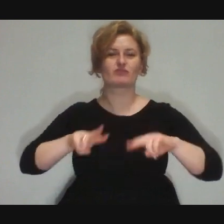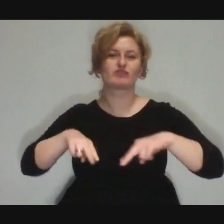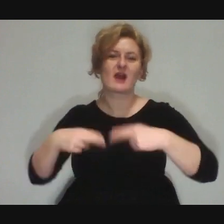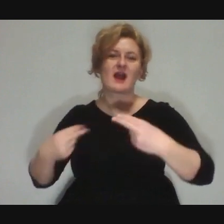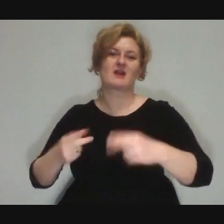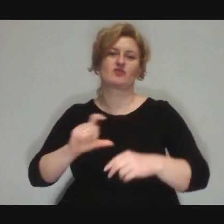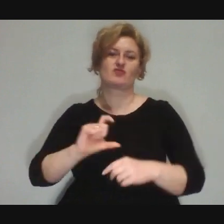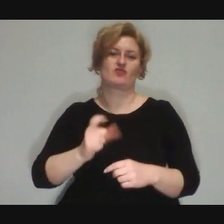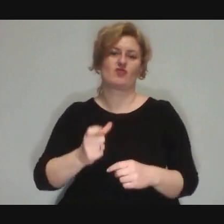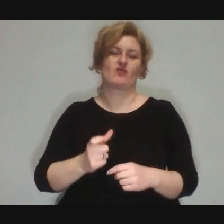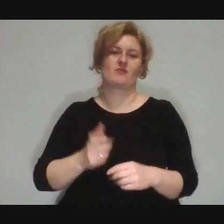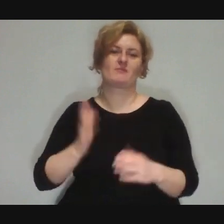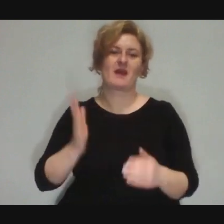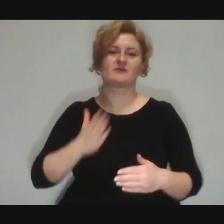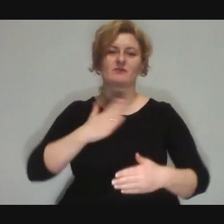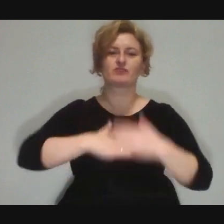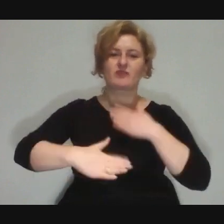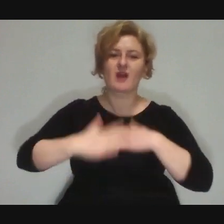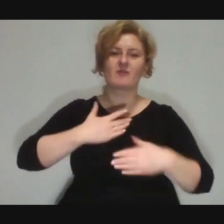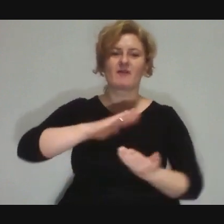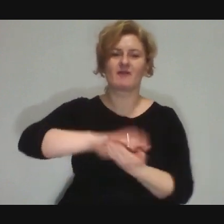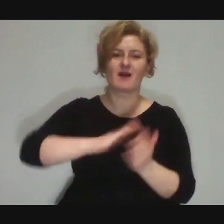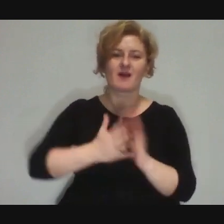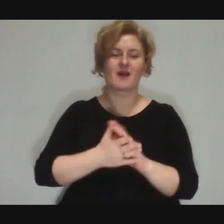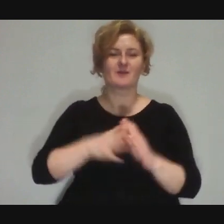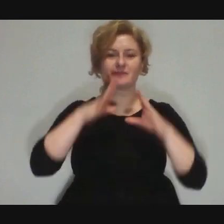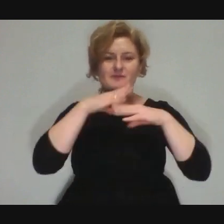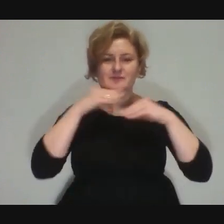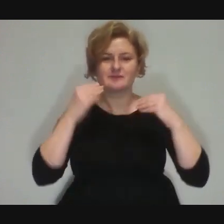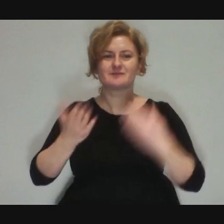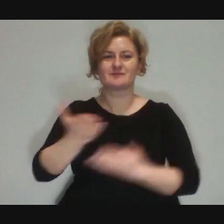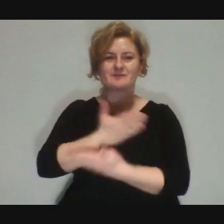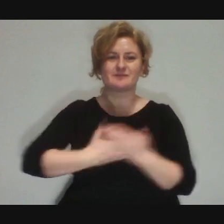"be kinder to eachother, smile more, don't eat animals"